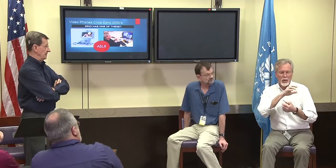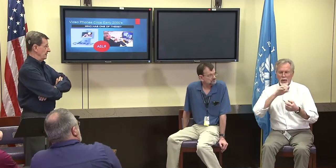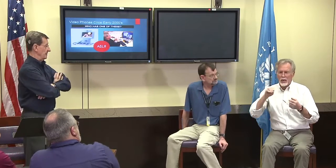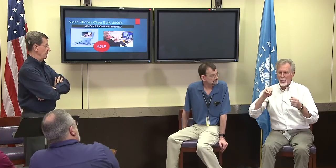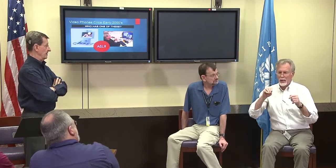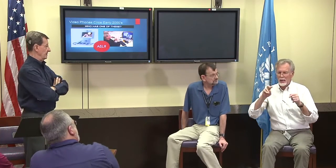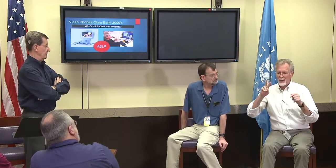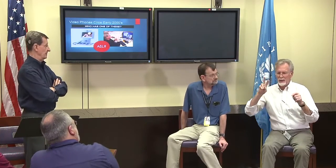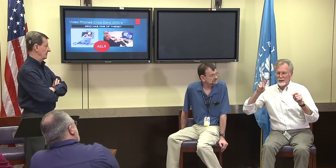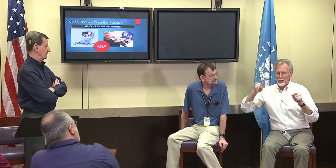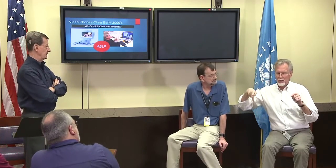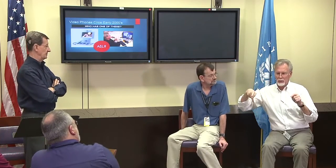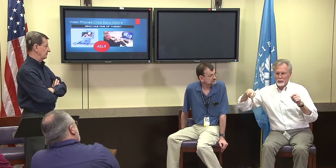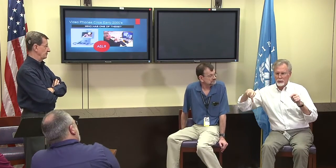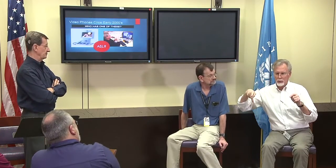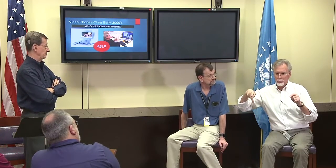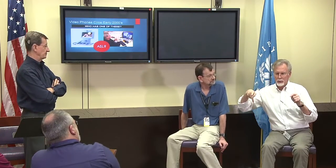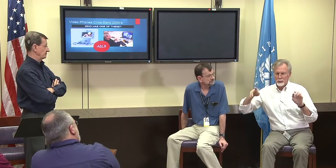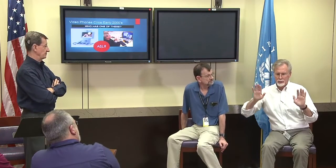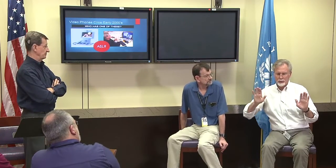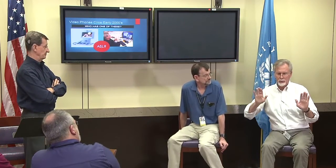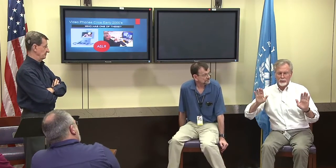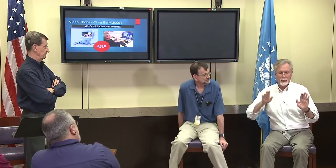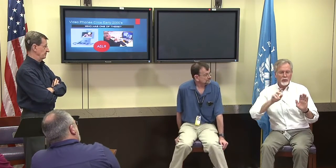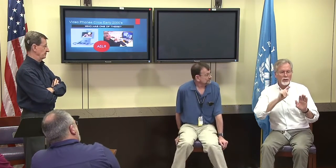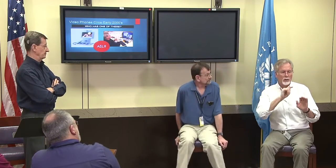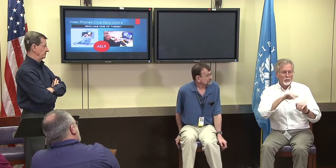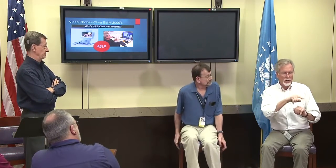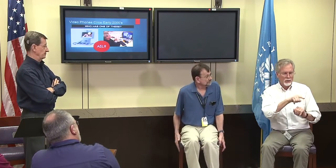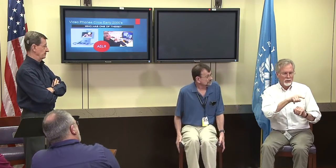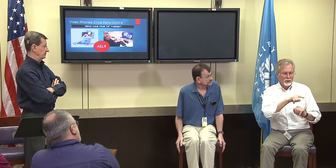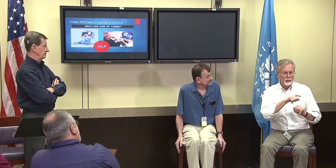in the TTY and the videophone. I can speak to that a bit.